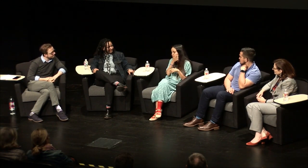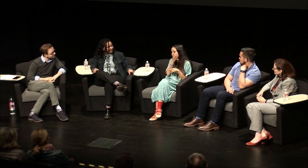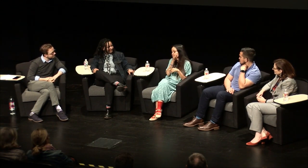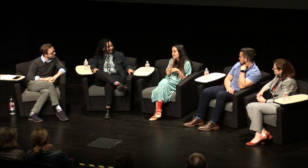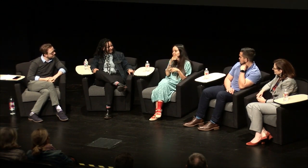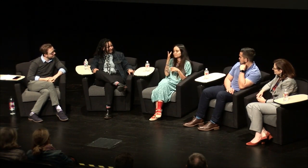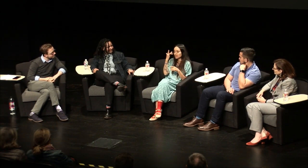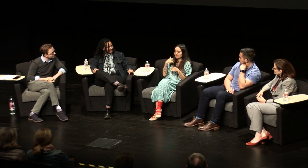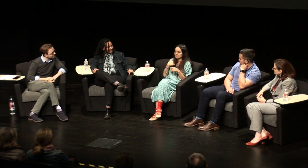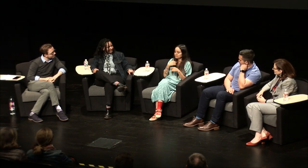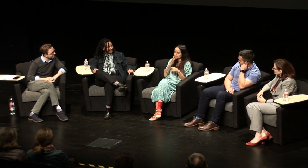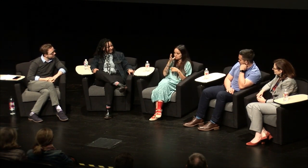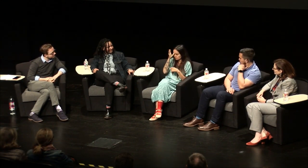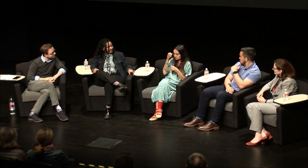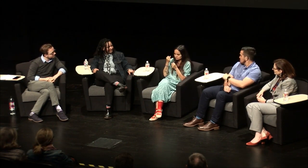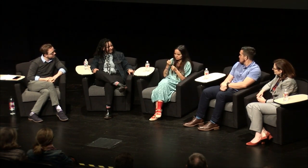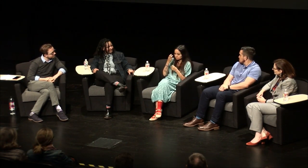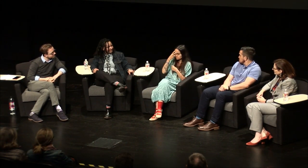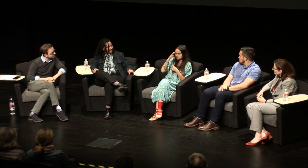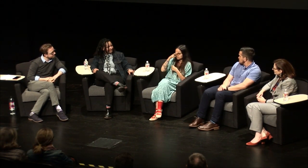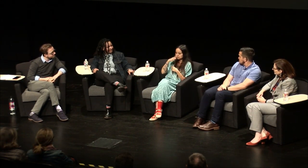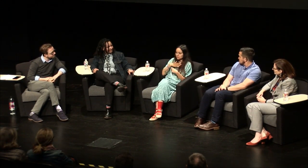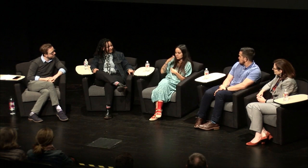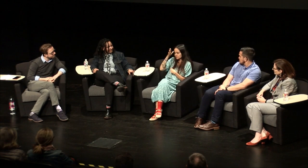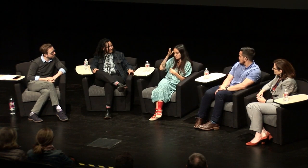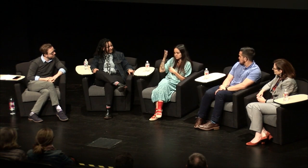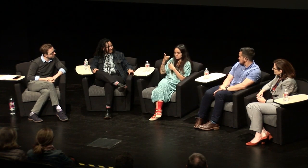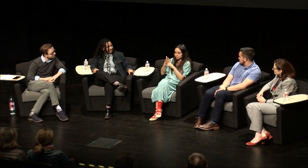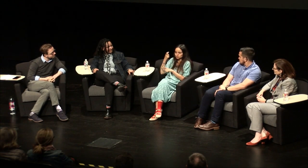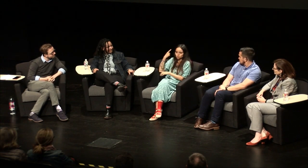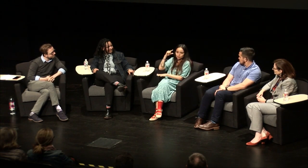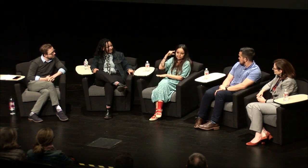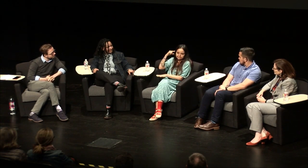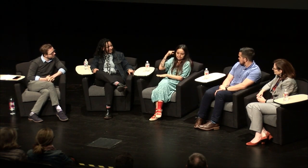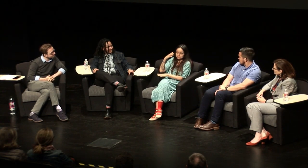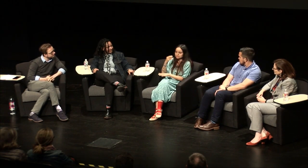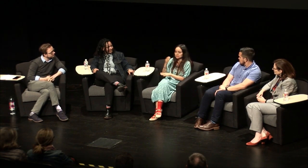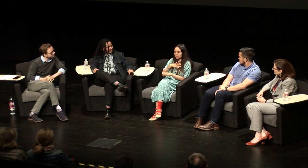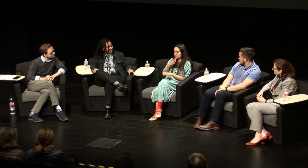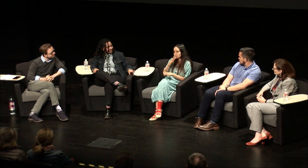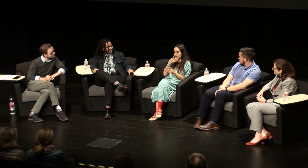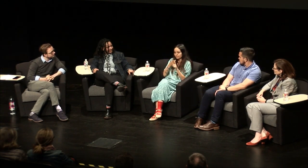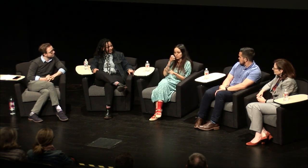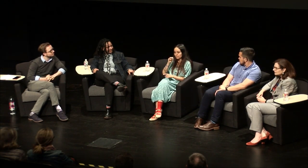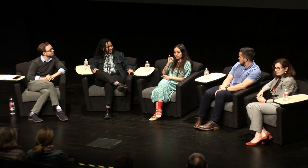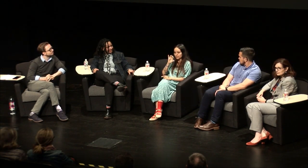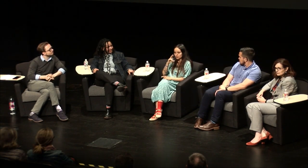would do, and like I said before my parents are from Mexico my dad's from